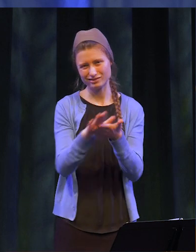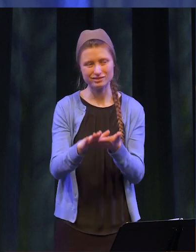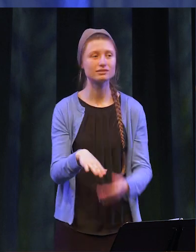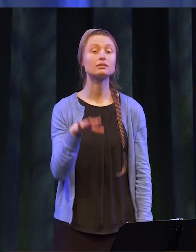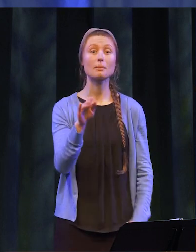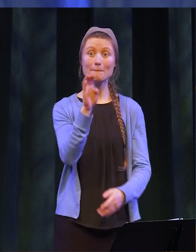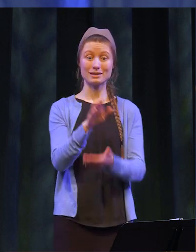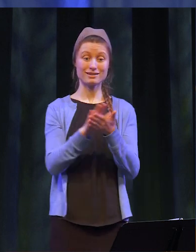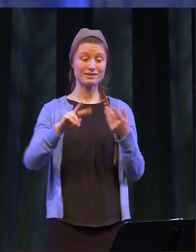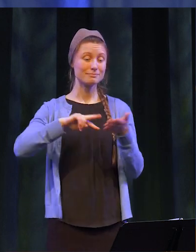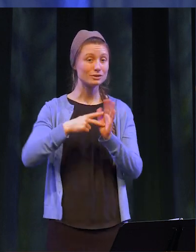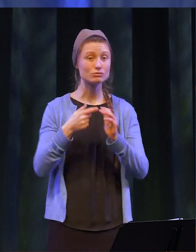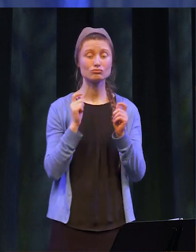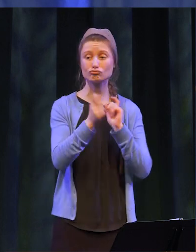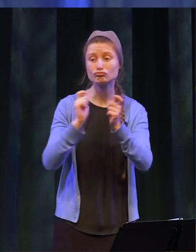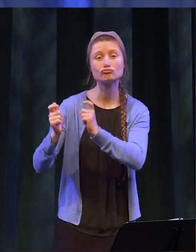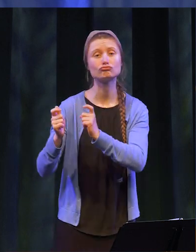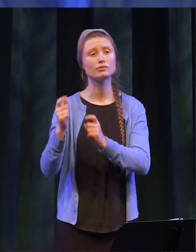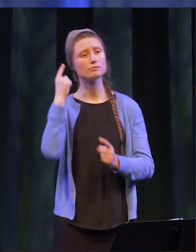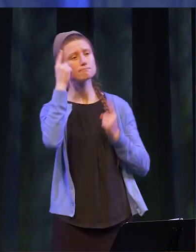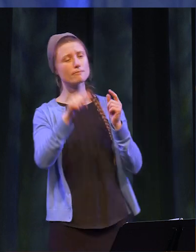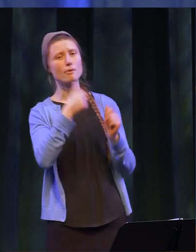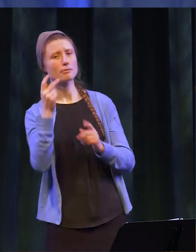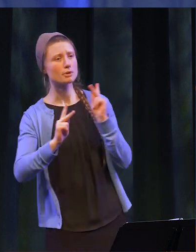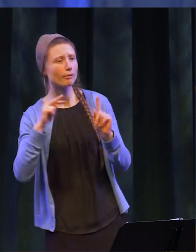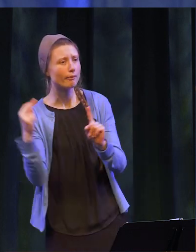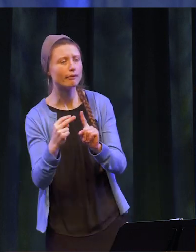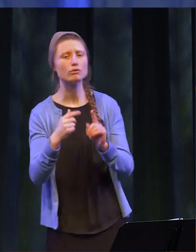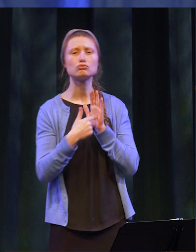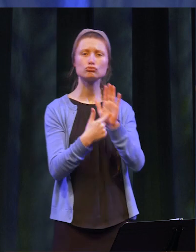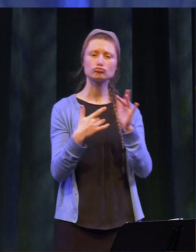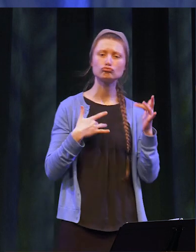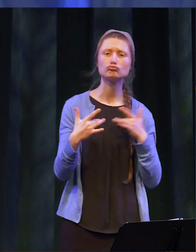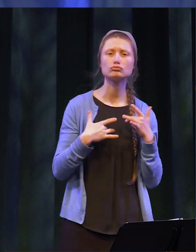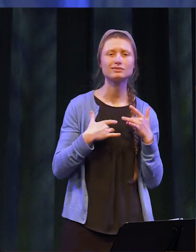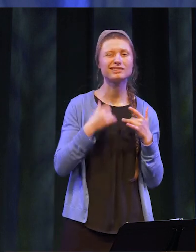kind is demonstrating generosity, being considerate of others, and showing true concern without